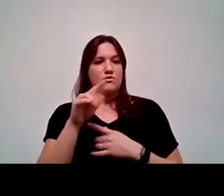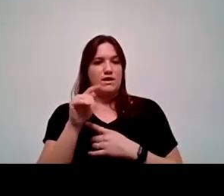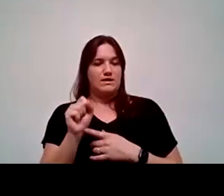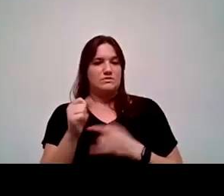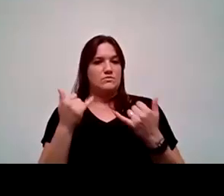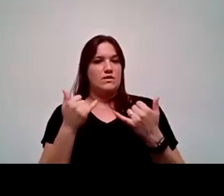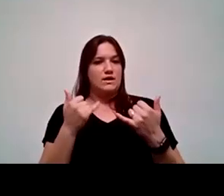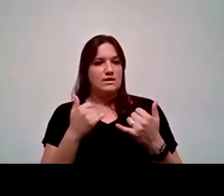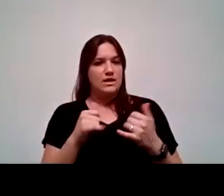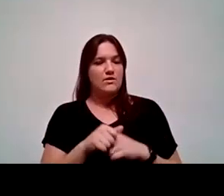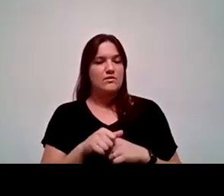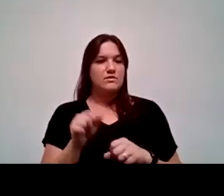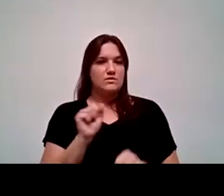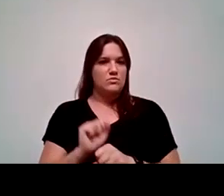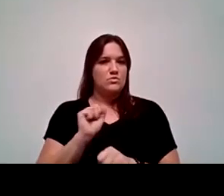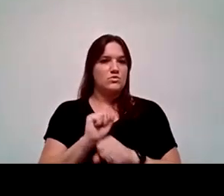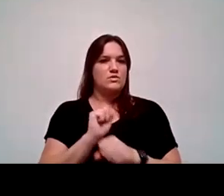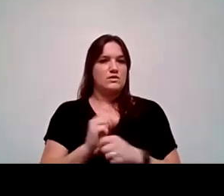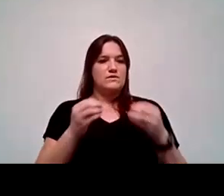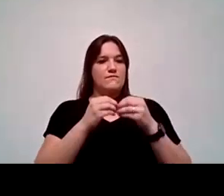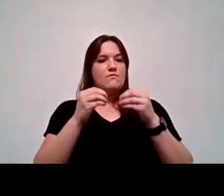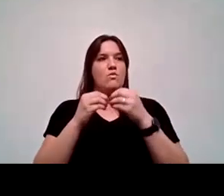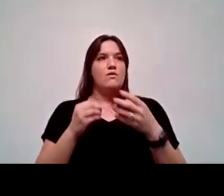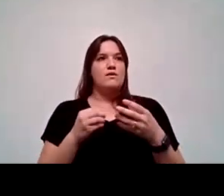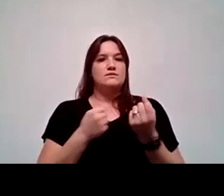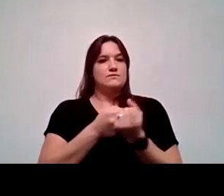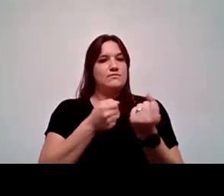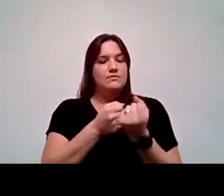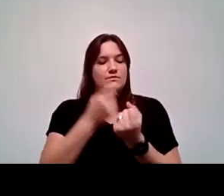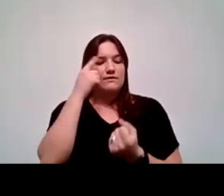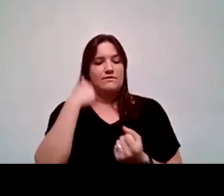in concert to help build more support for Hispanic